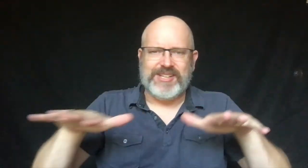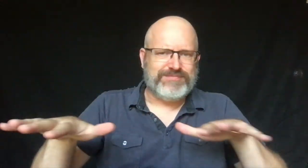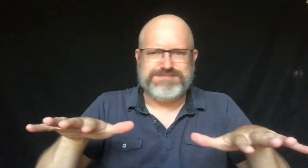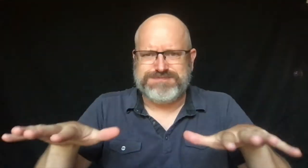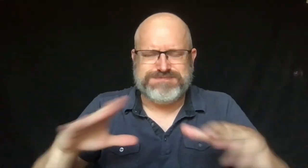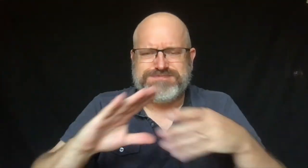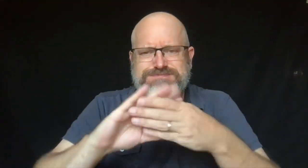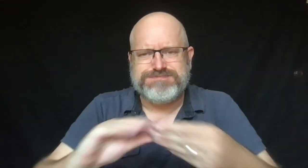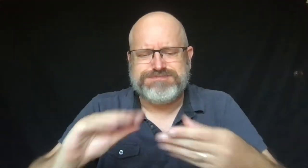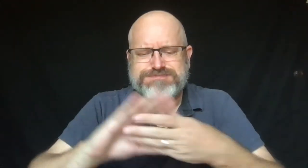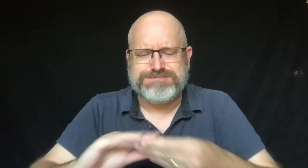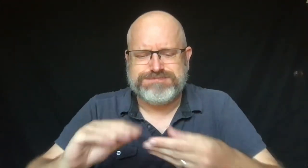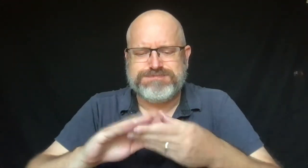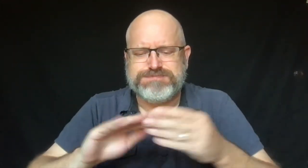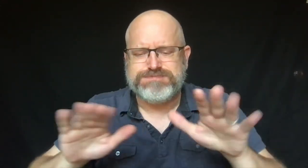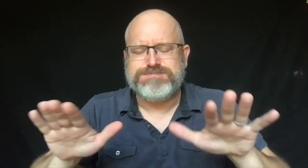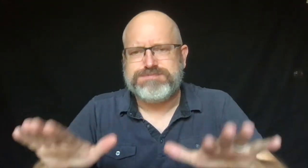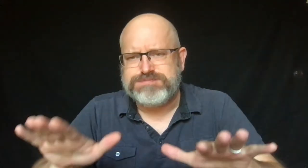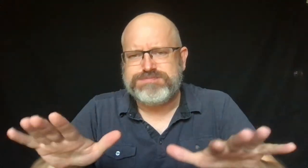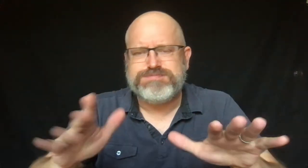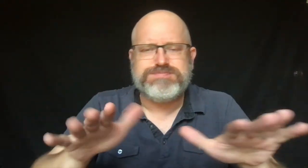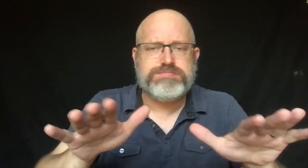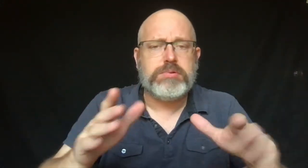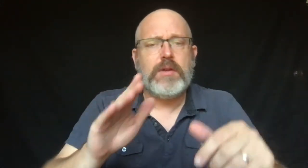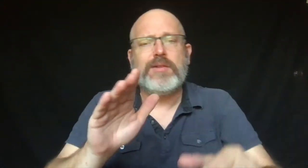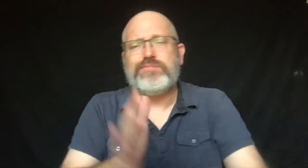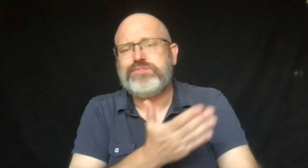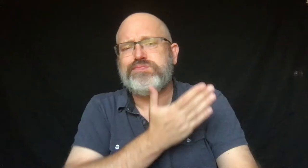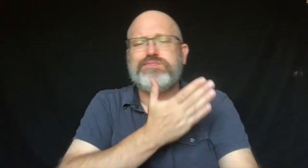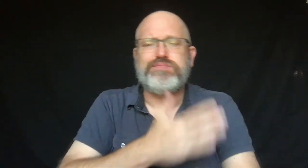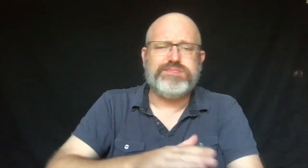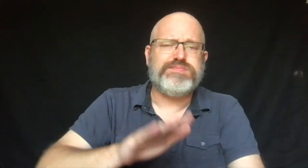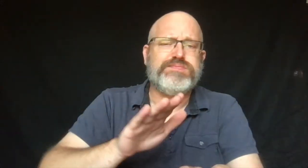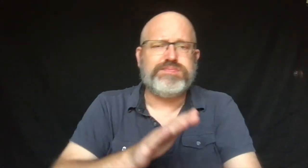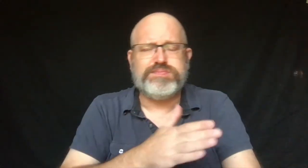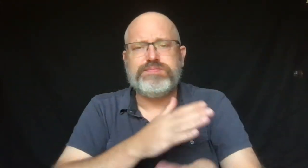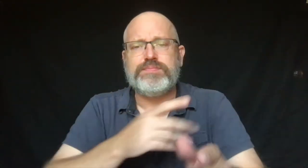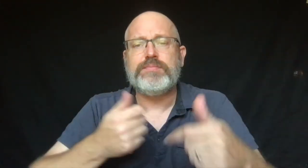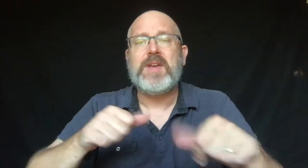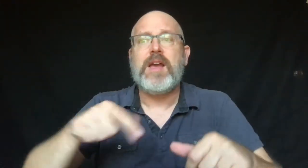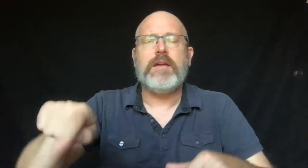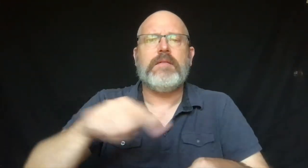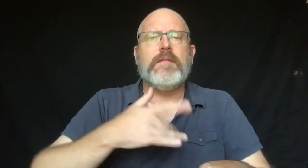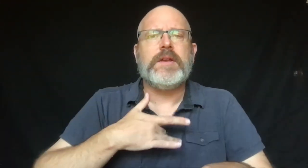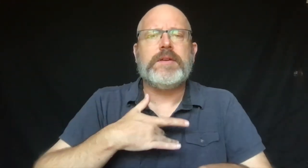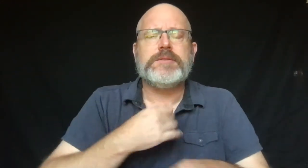They held hands and their teachers said comforting words and sang a song.